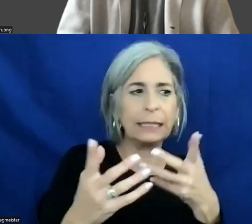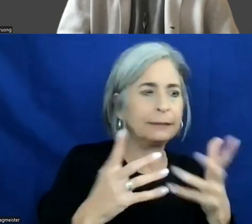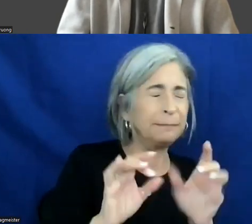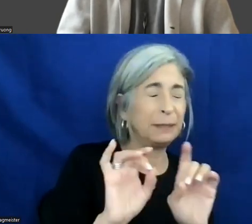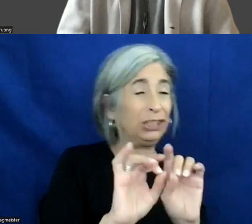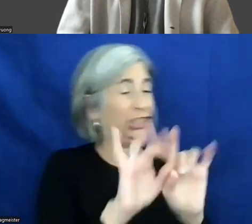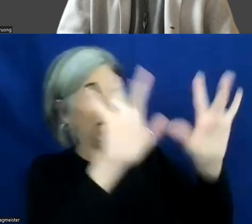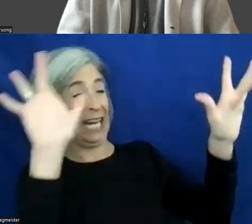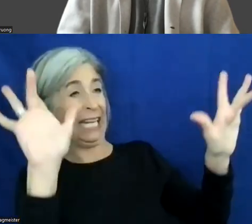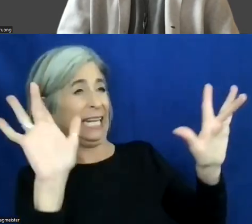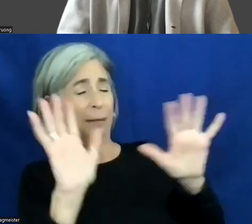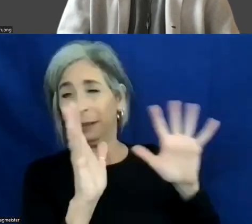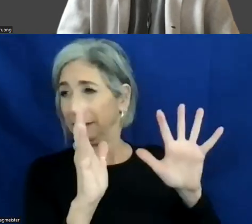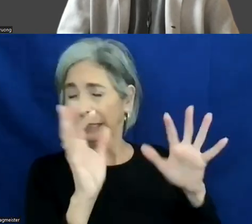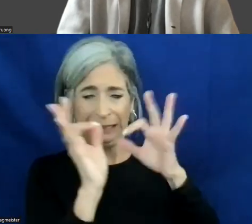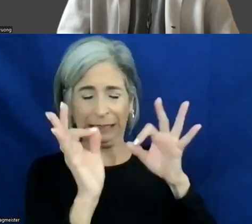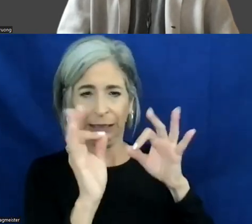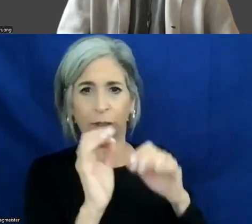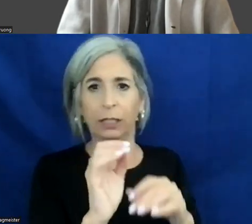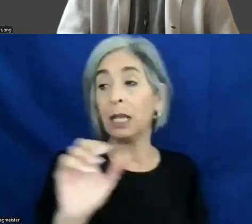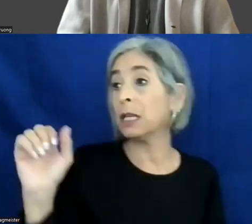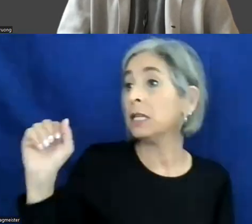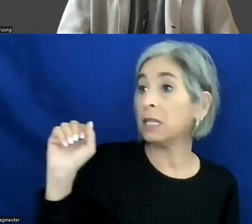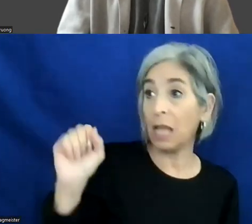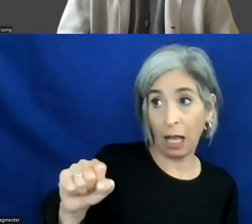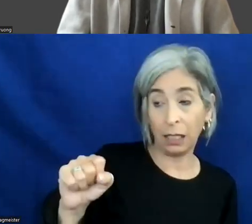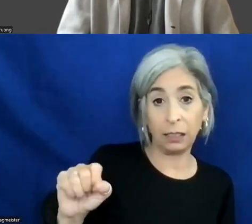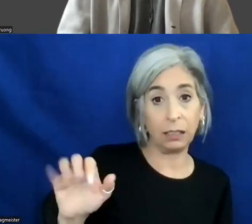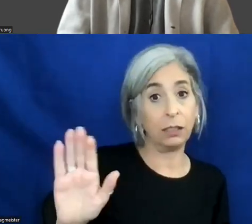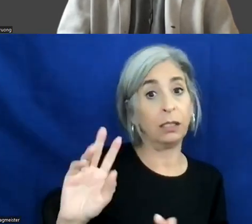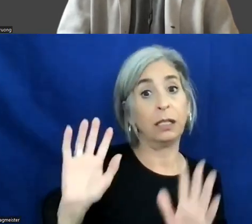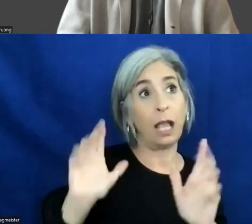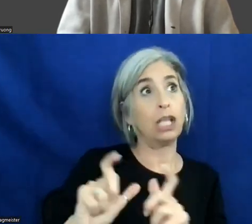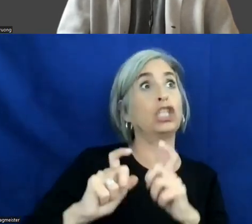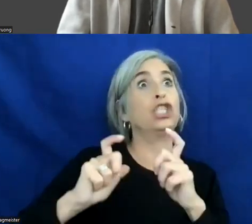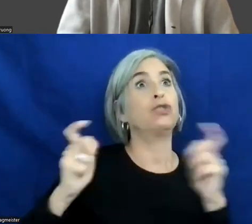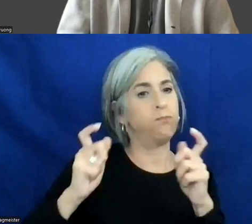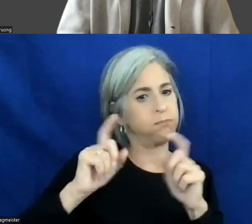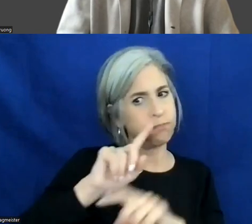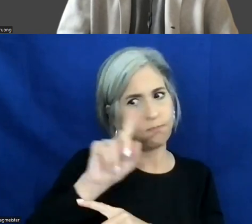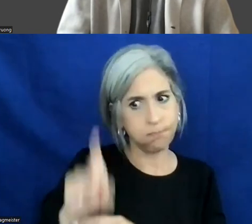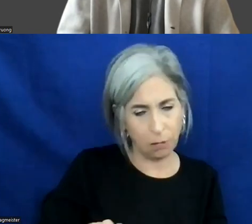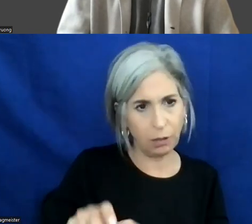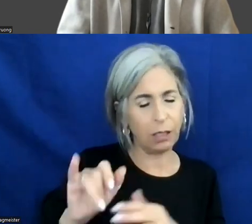Yeah. That is a very big question. That question is super important.